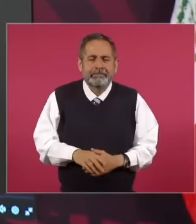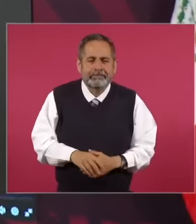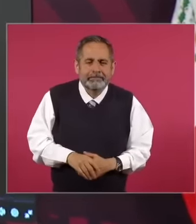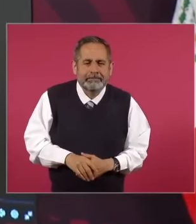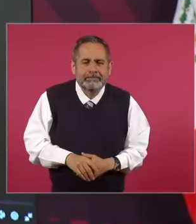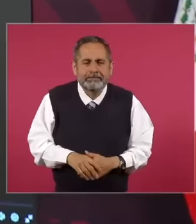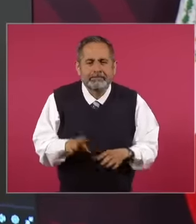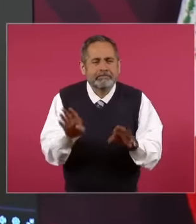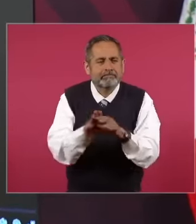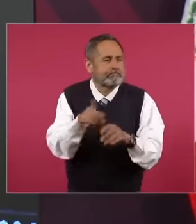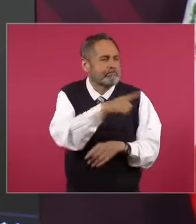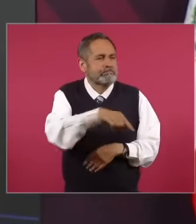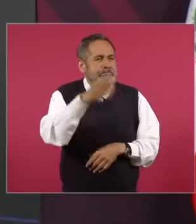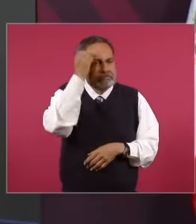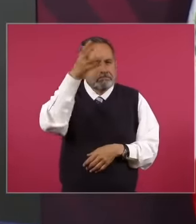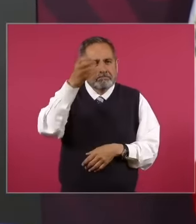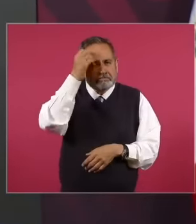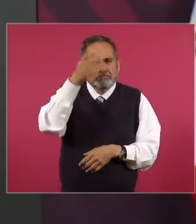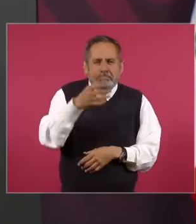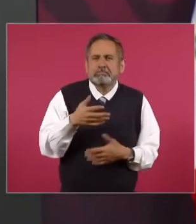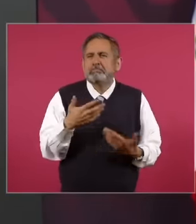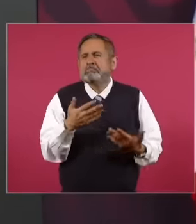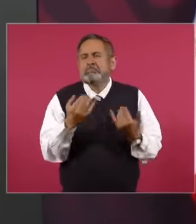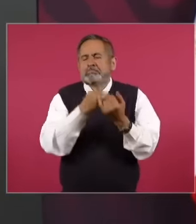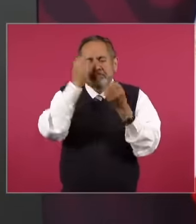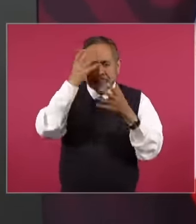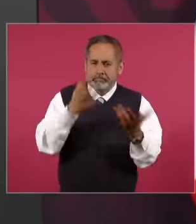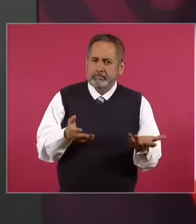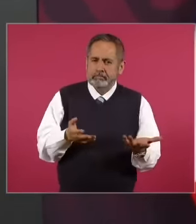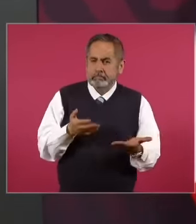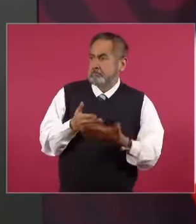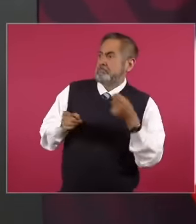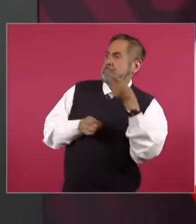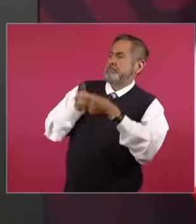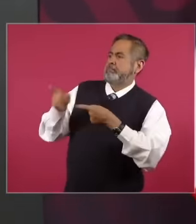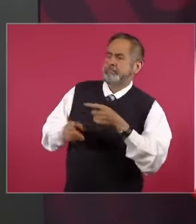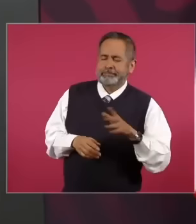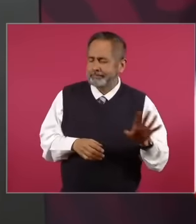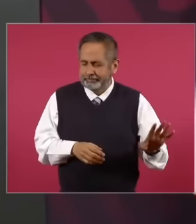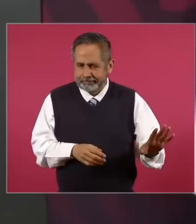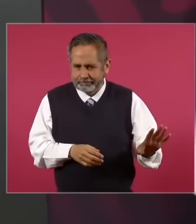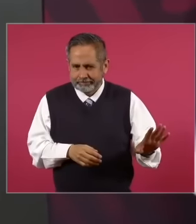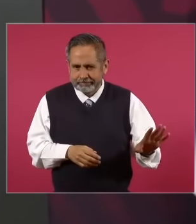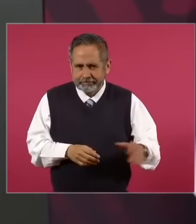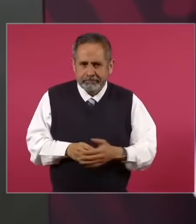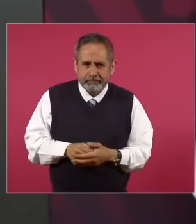is sort of forgotten and now it is a national sport to insult